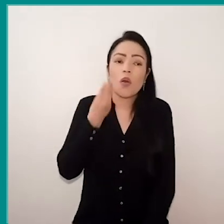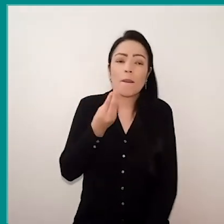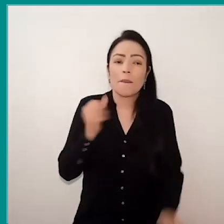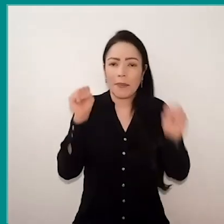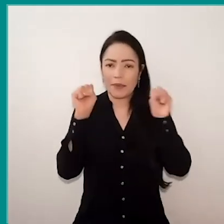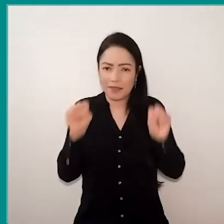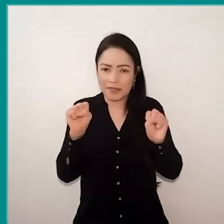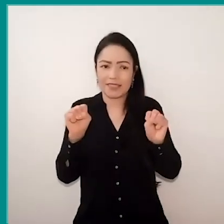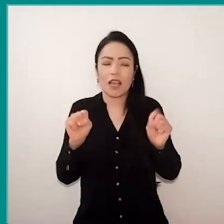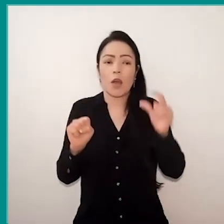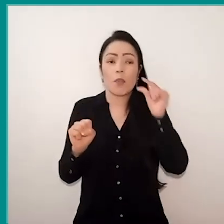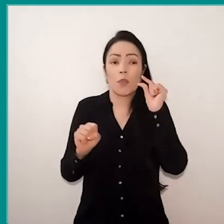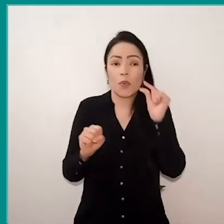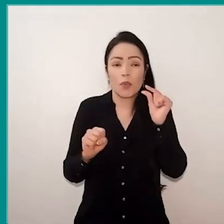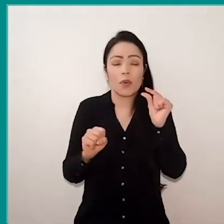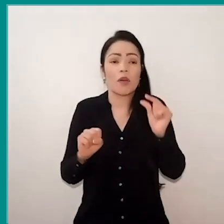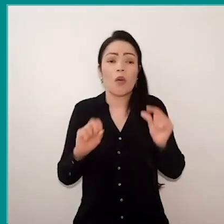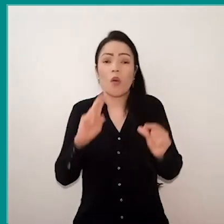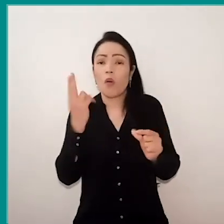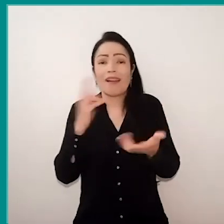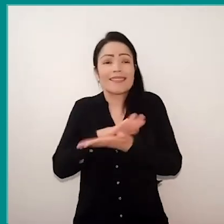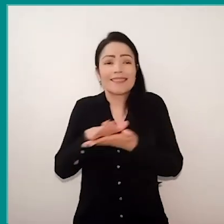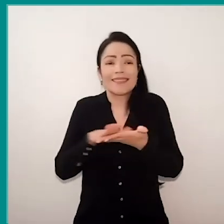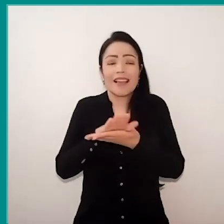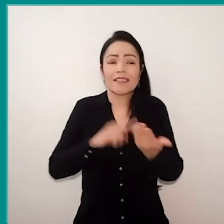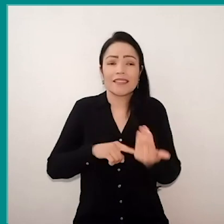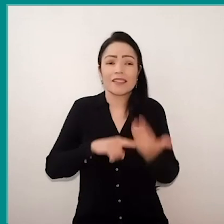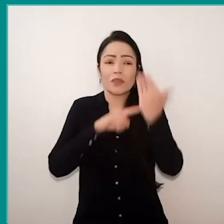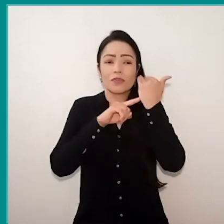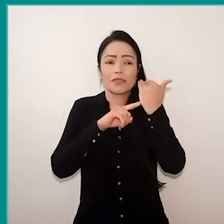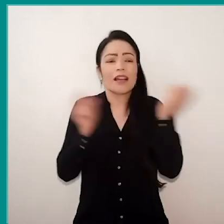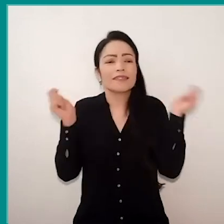with little or none technology, achieve children,